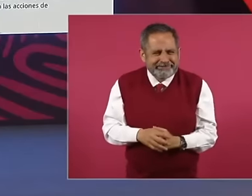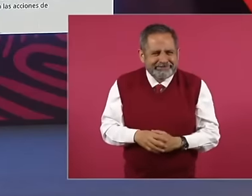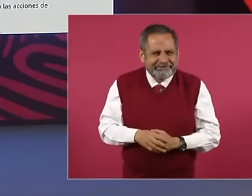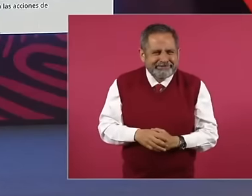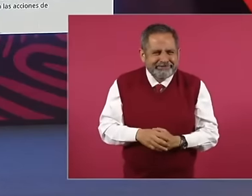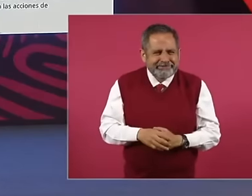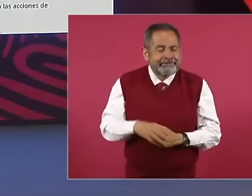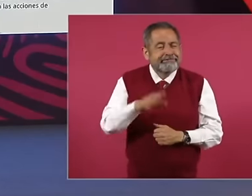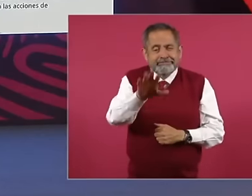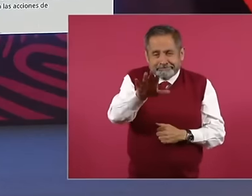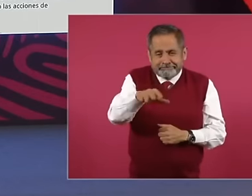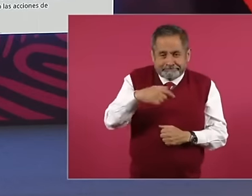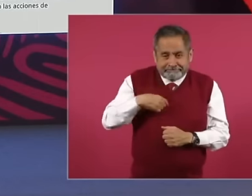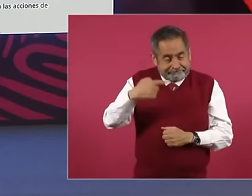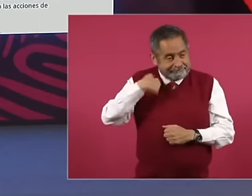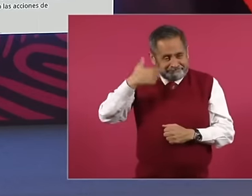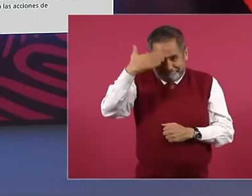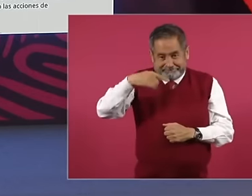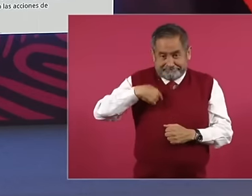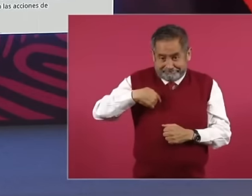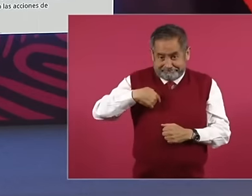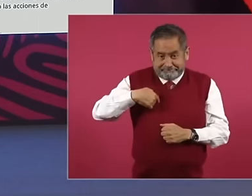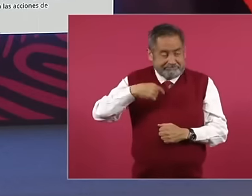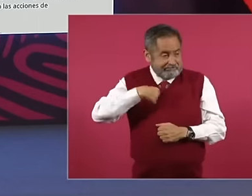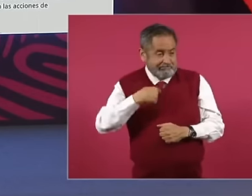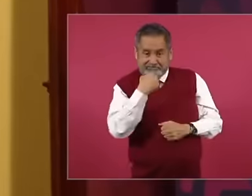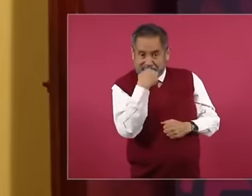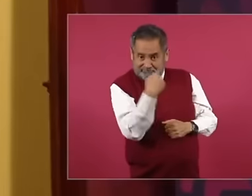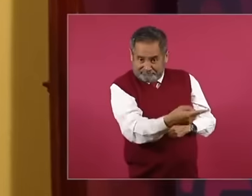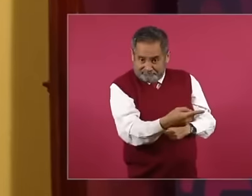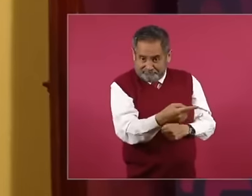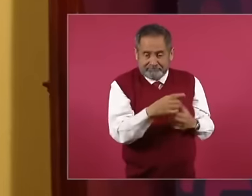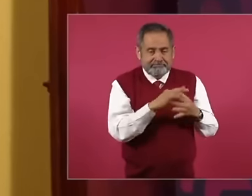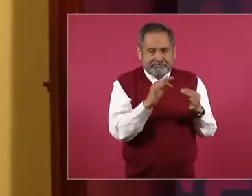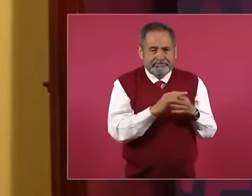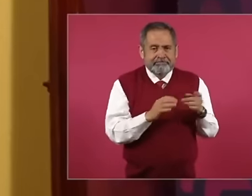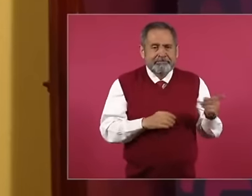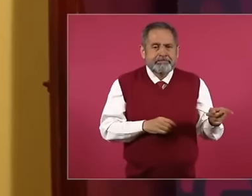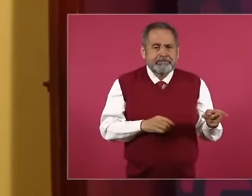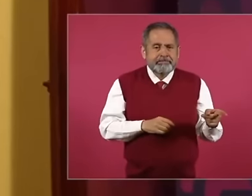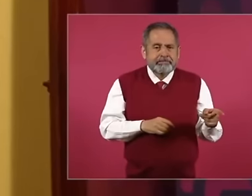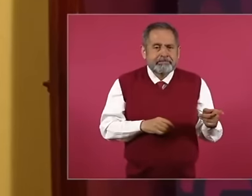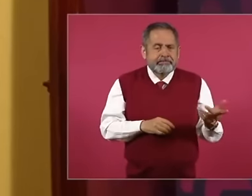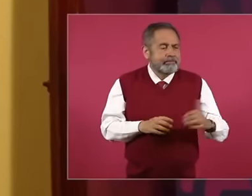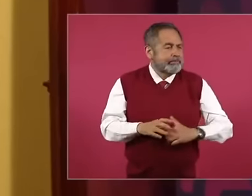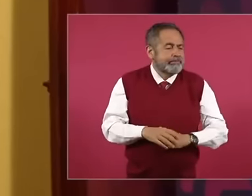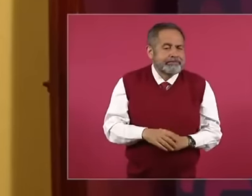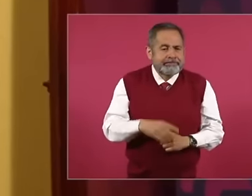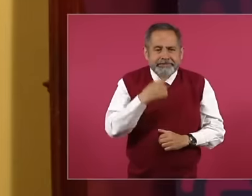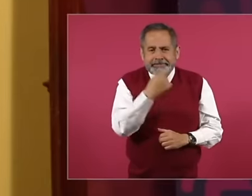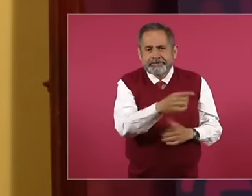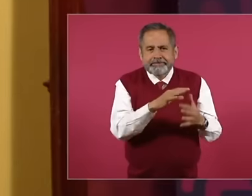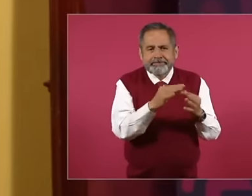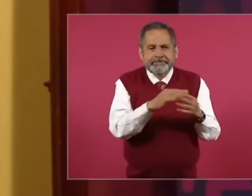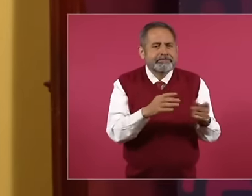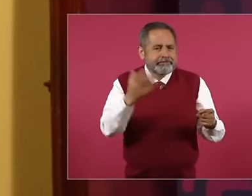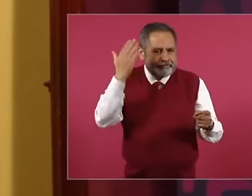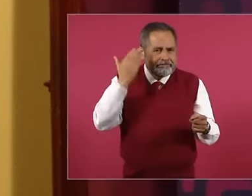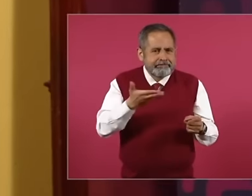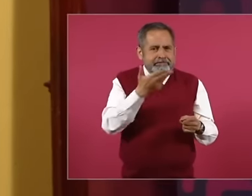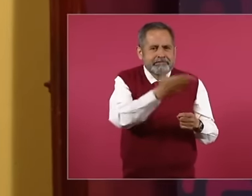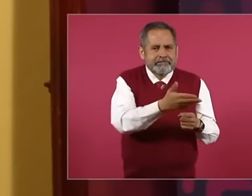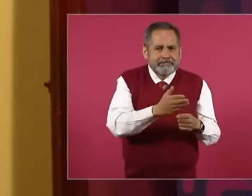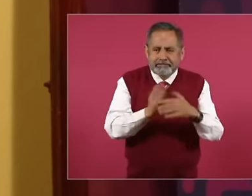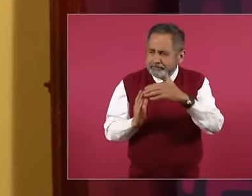that there be no over-representation because my proposal is that there be no